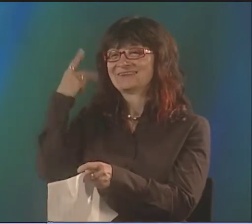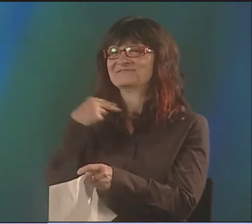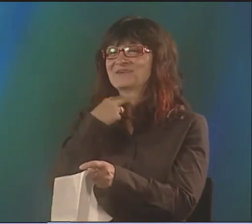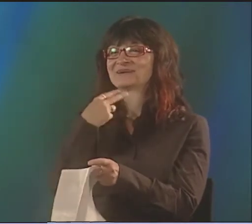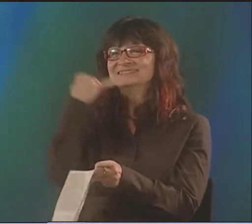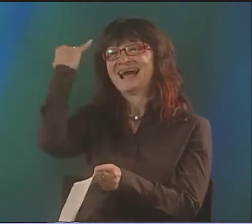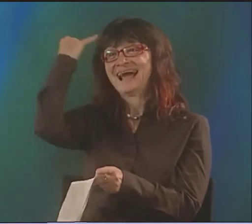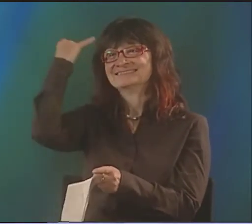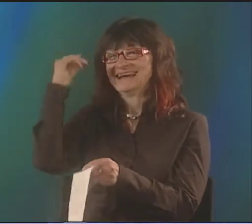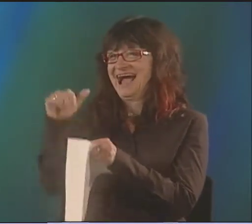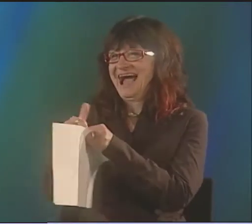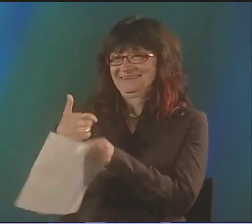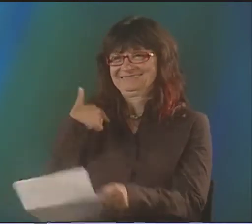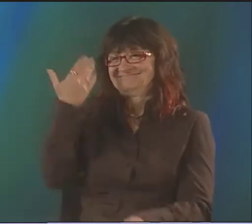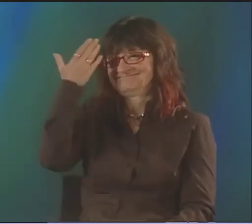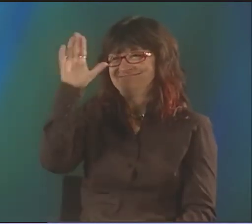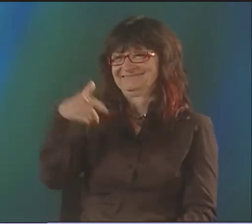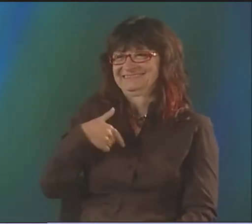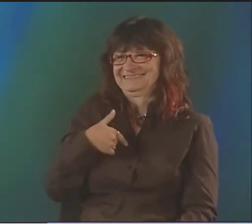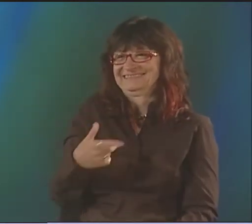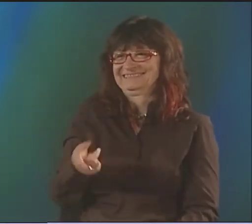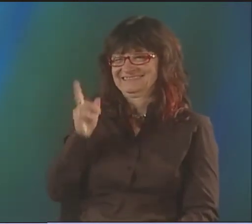HA HA! JUST IMAGINE MY VOICE!